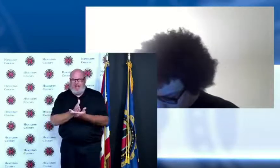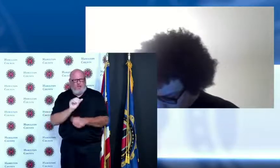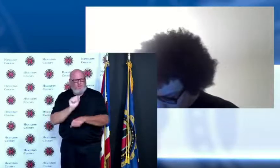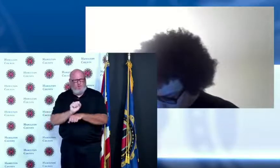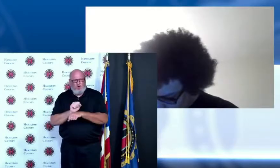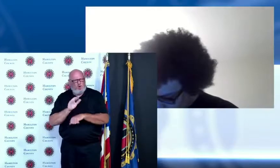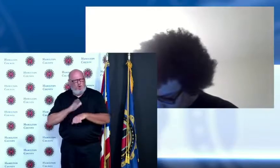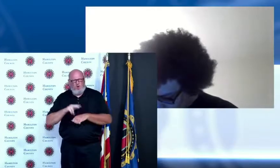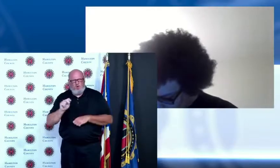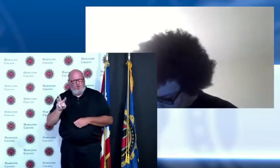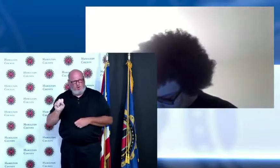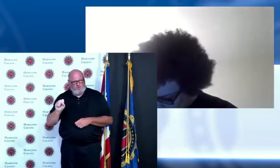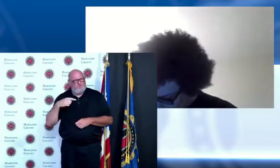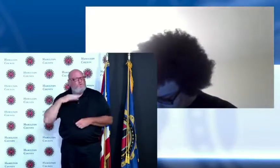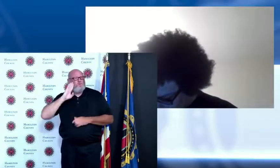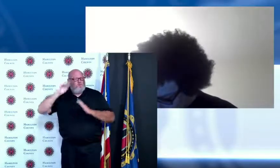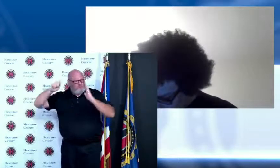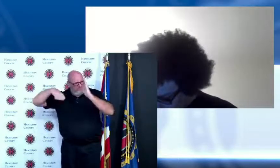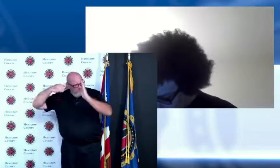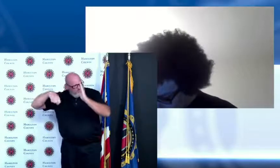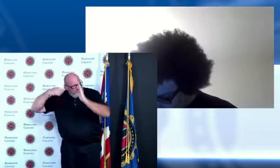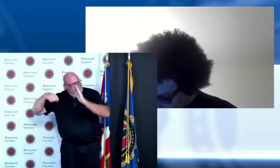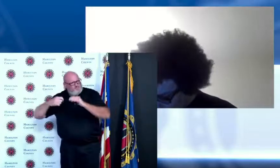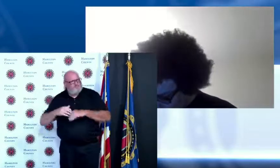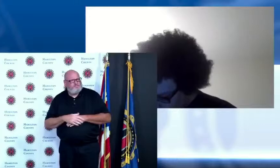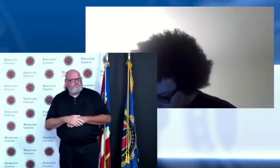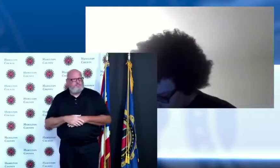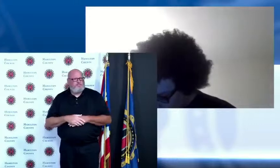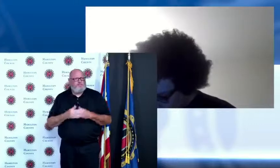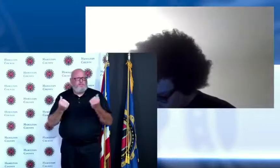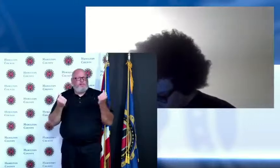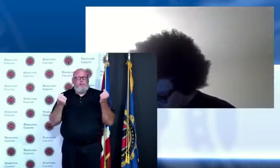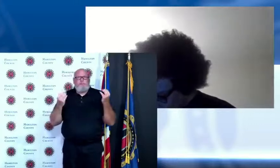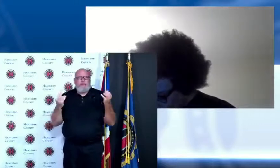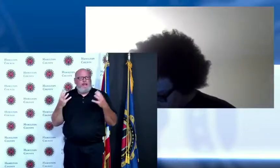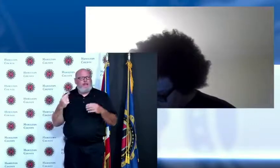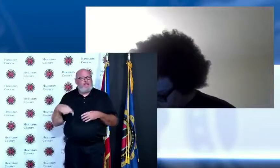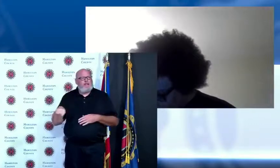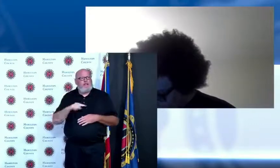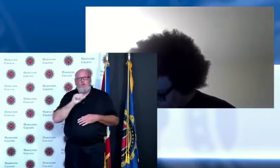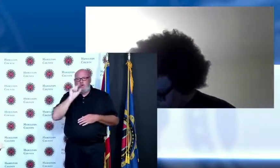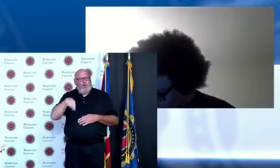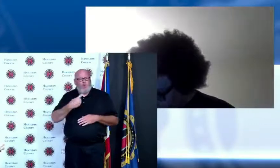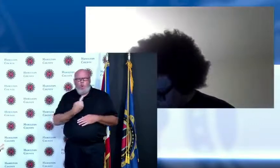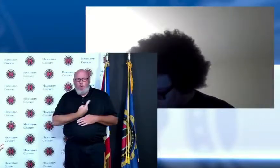much of this work is being picked up at the County Commission meetings that's where Greg's coming in